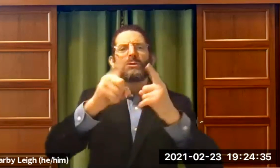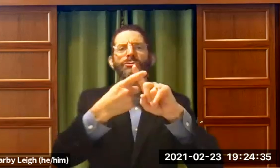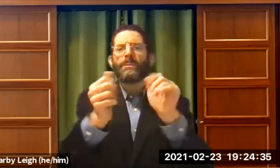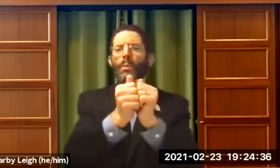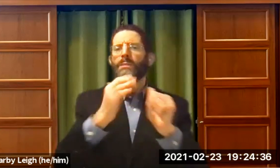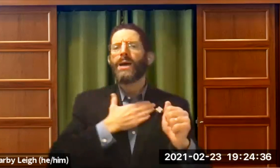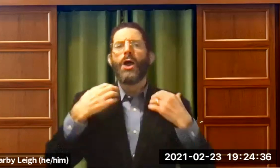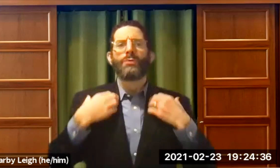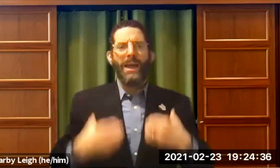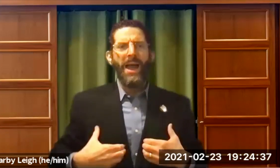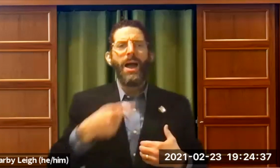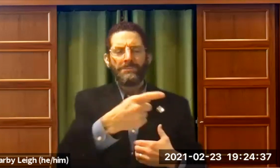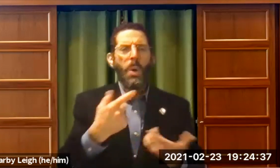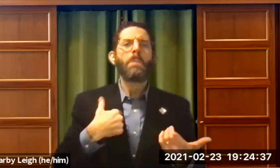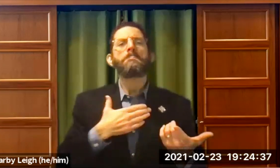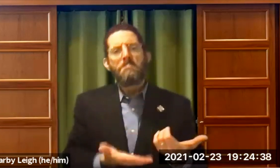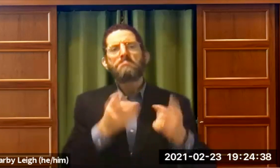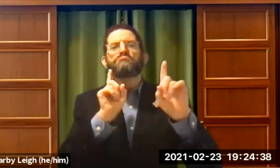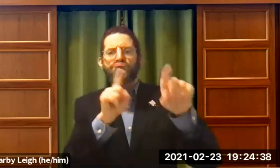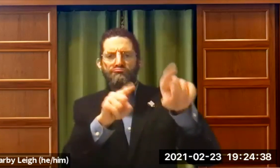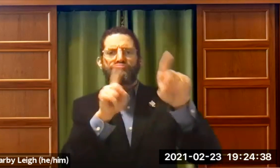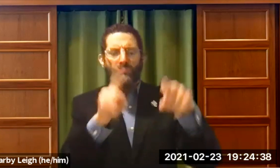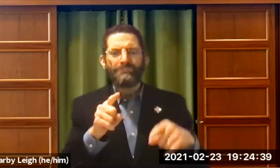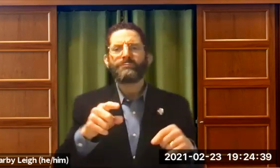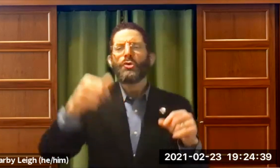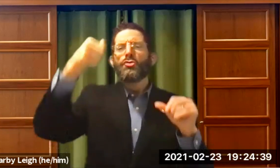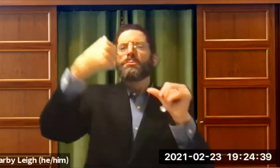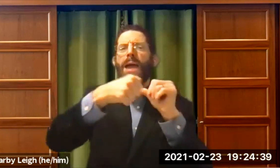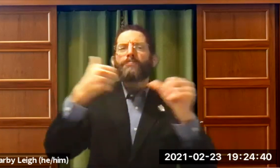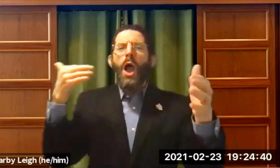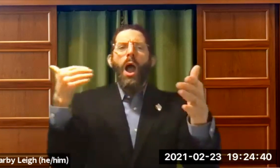. I was trying to develop friends, the froand ship with my rabbi.